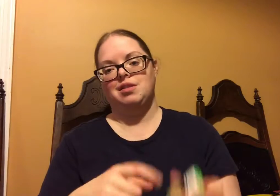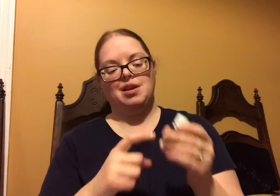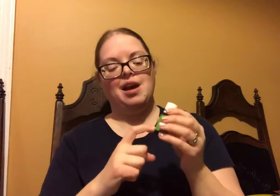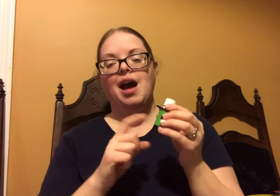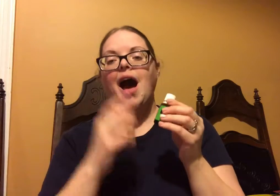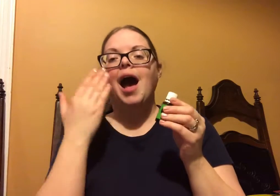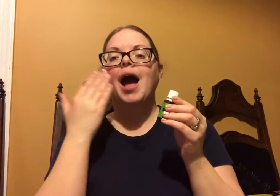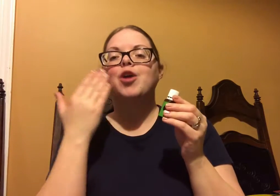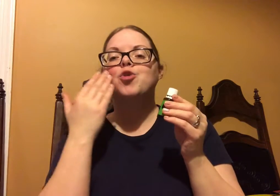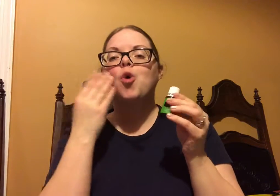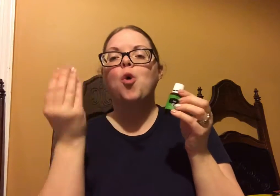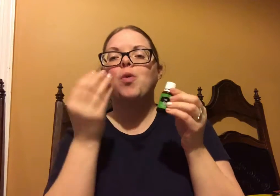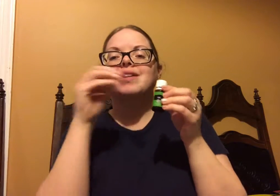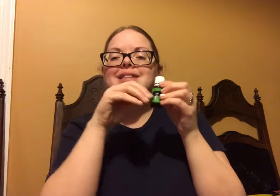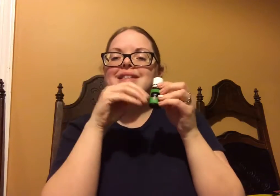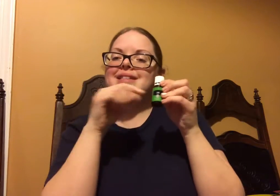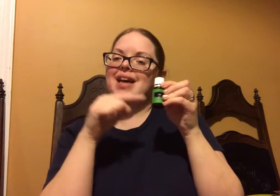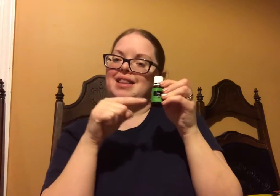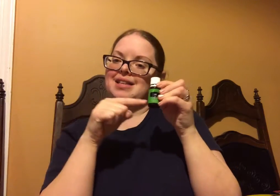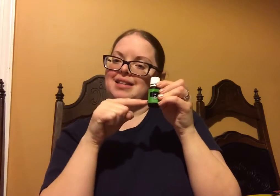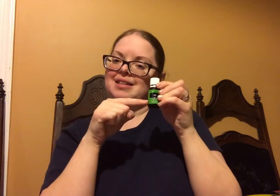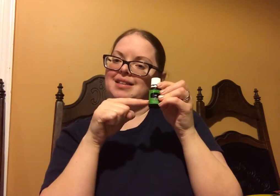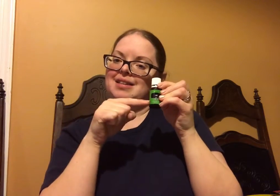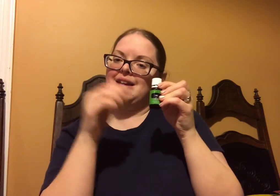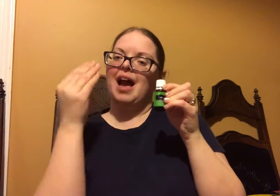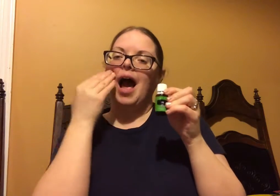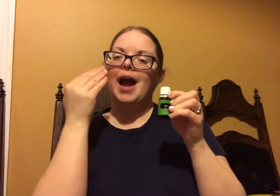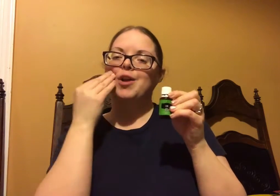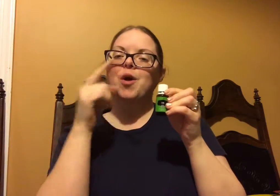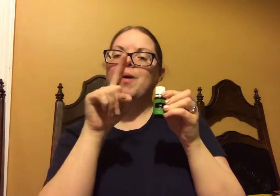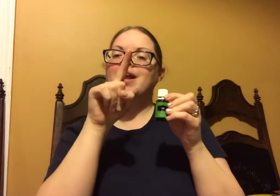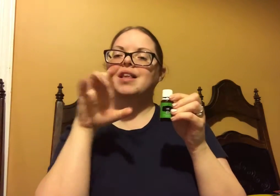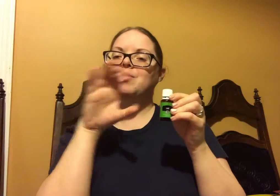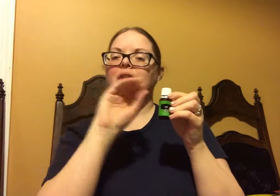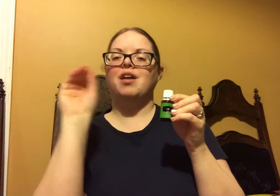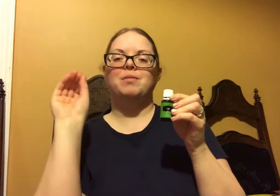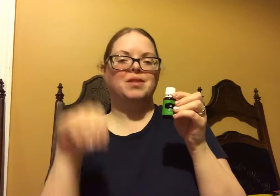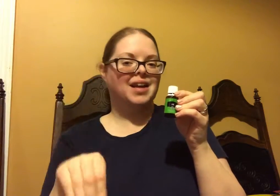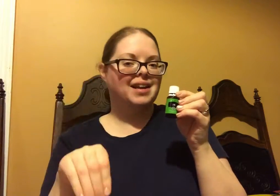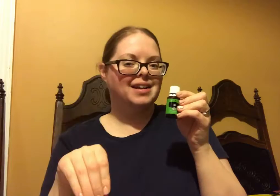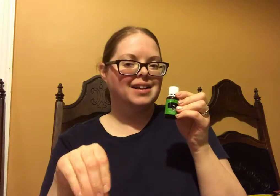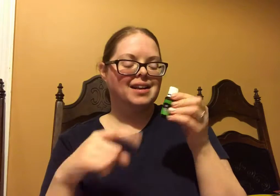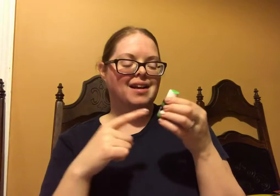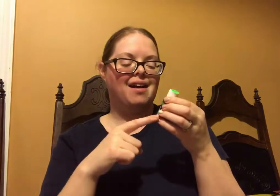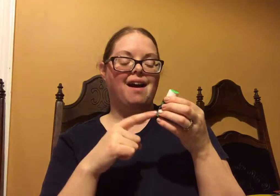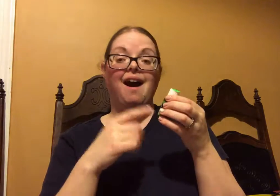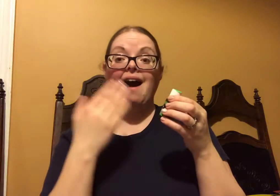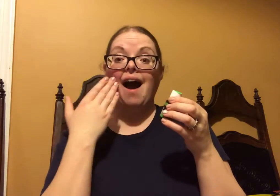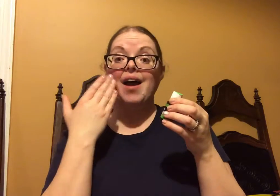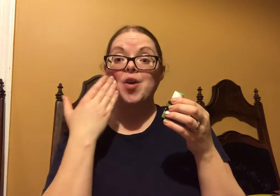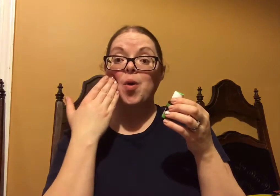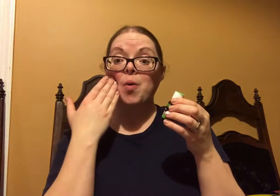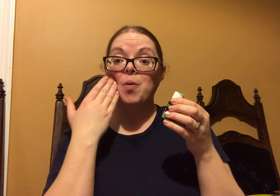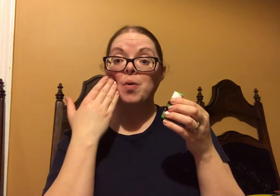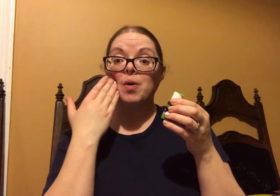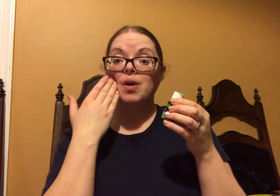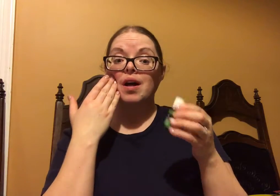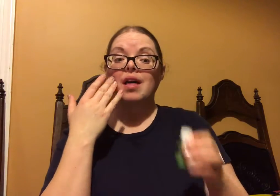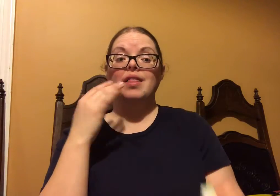because I trust them. I know what is in this bottle. I know it is 100% of what it says.